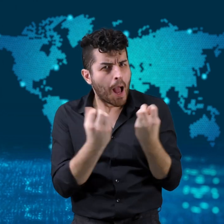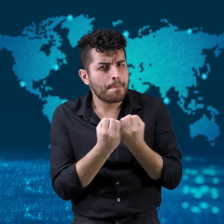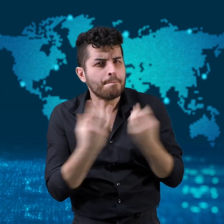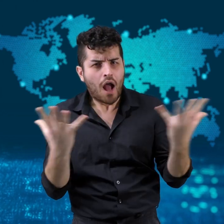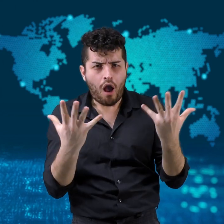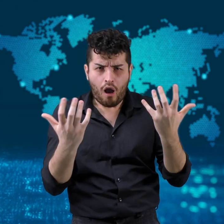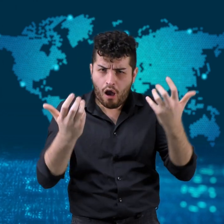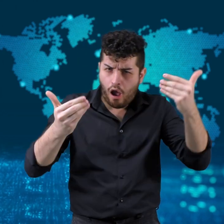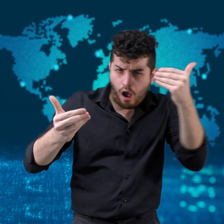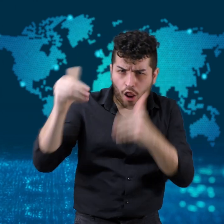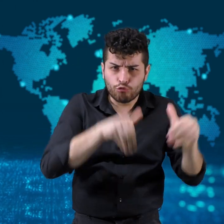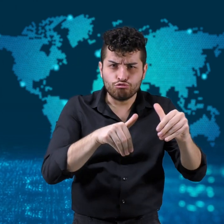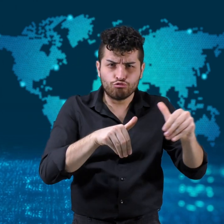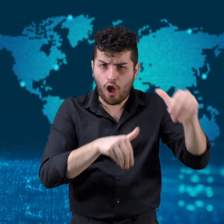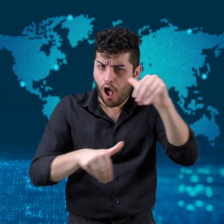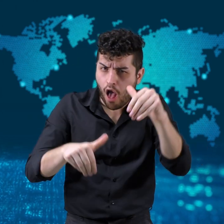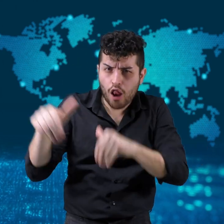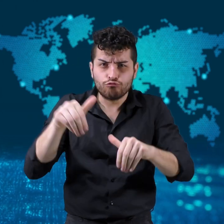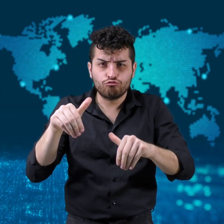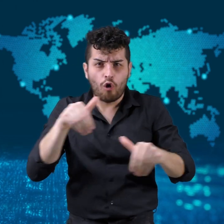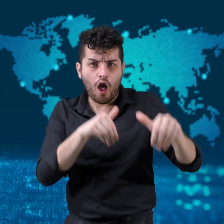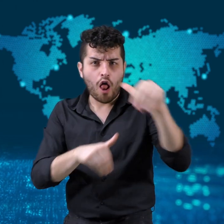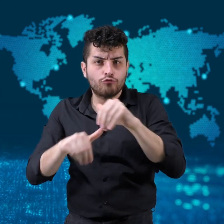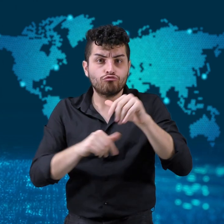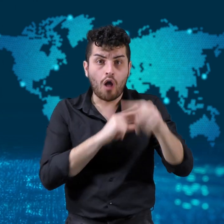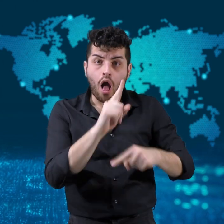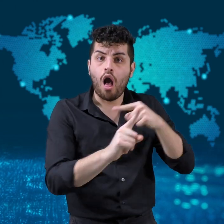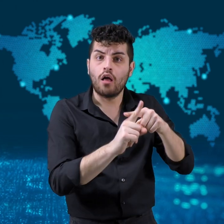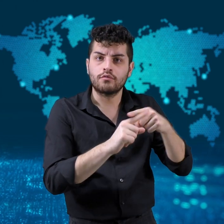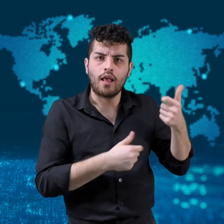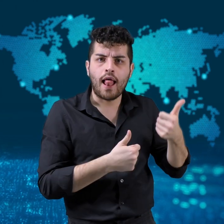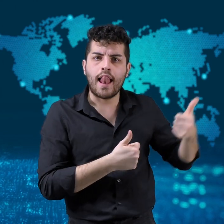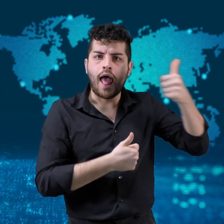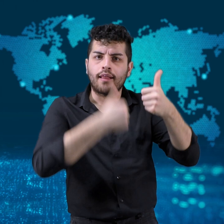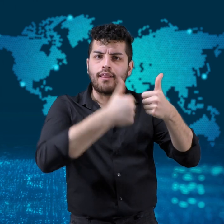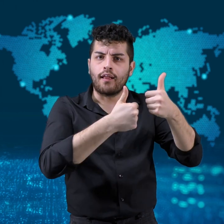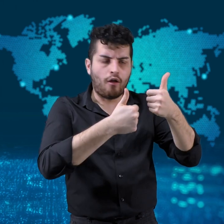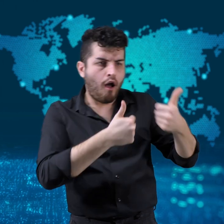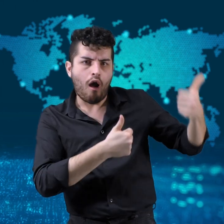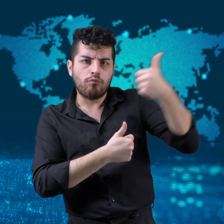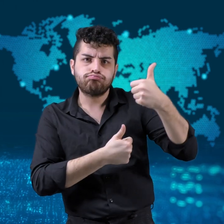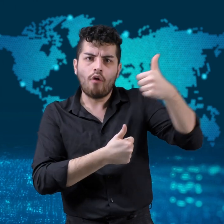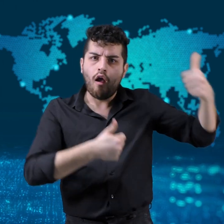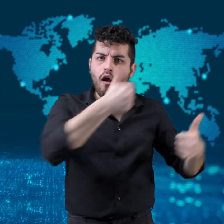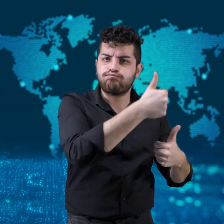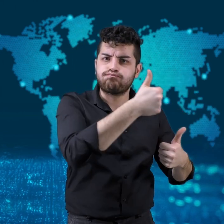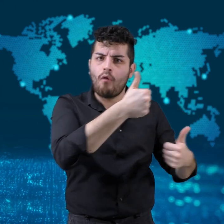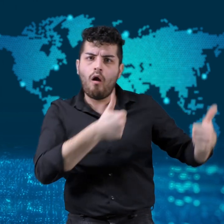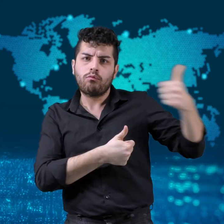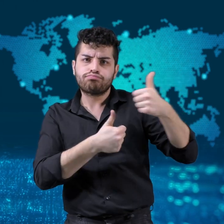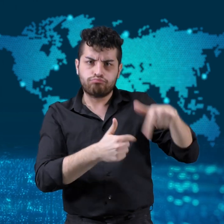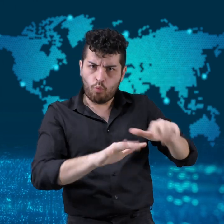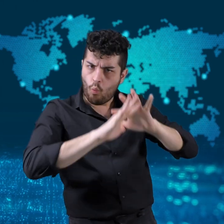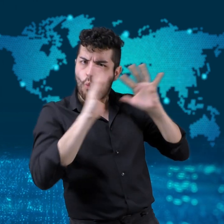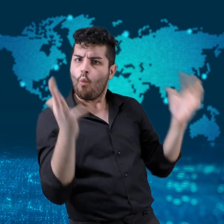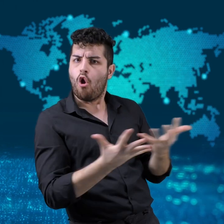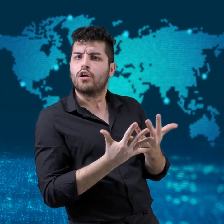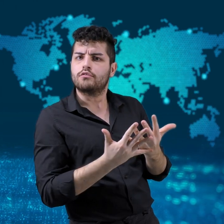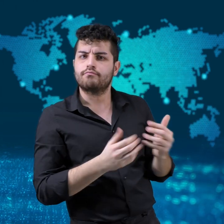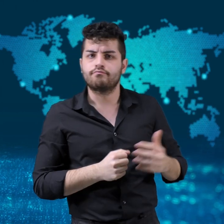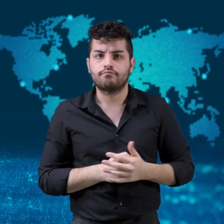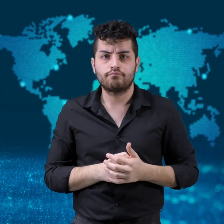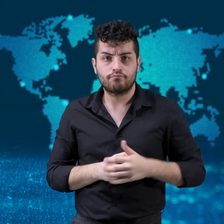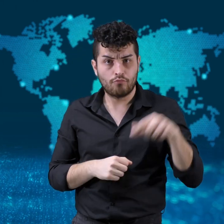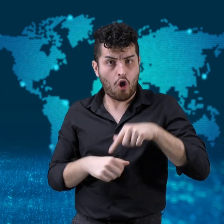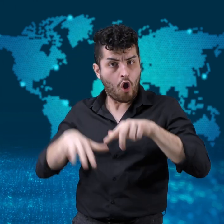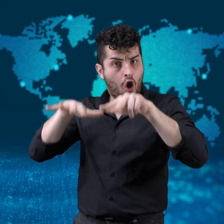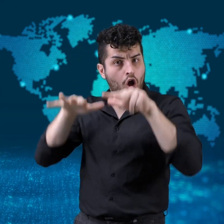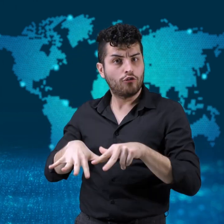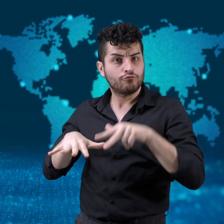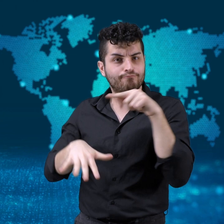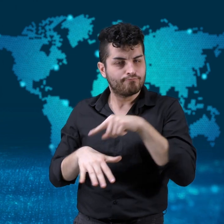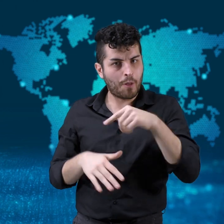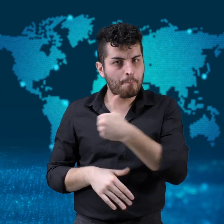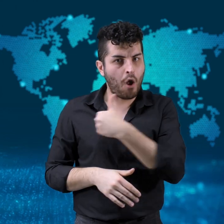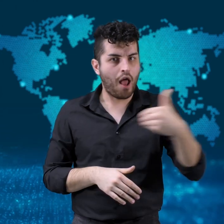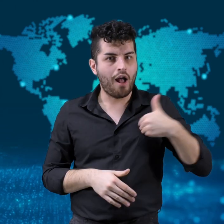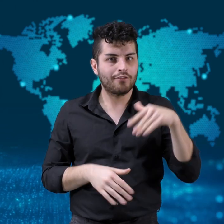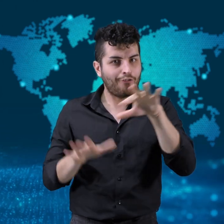there have been numerous elections and leadership changes around the world.